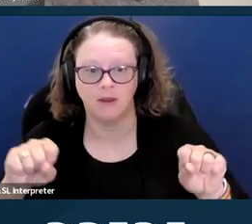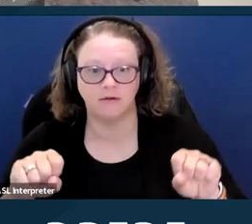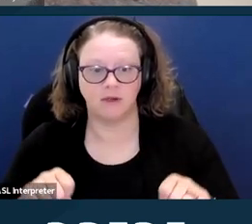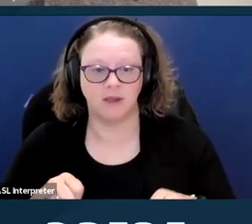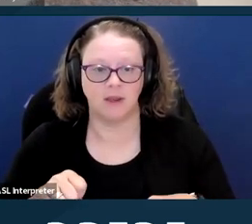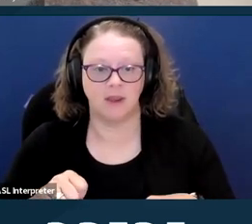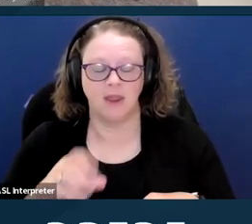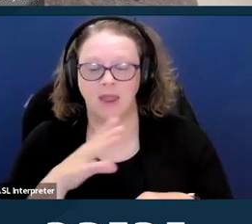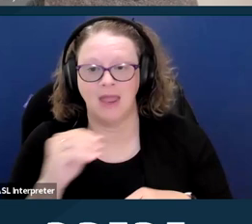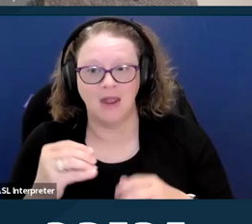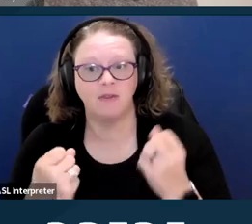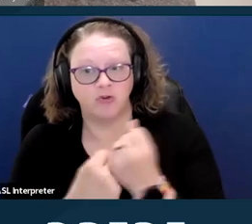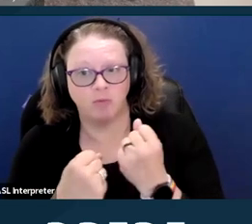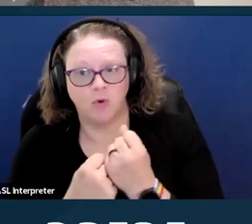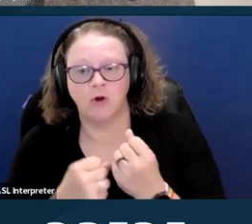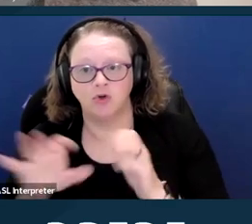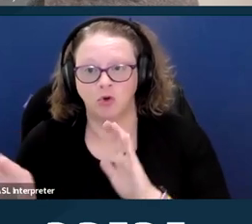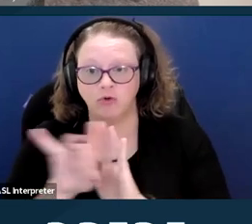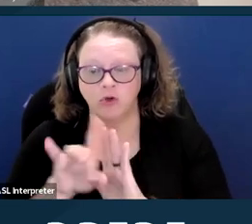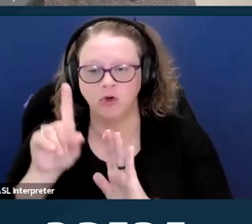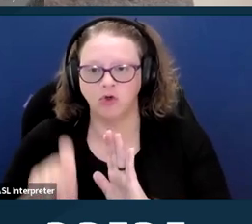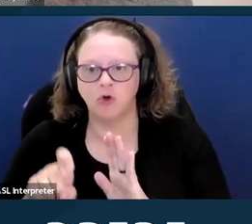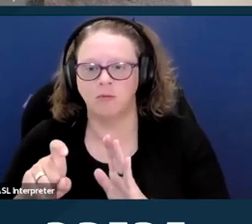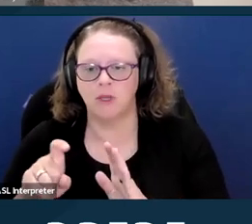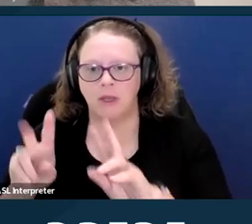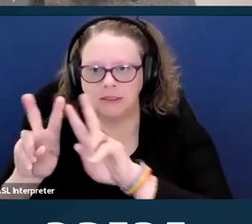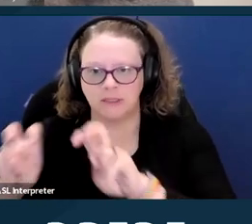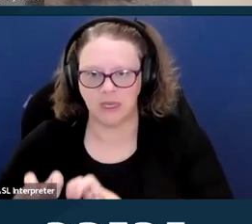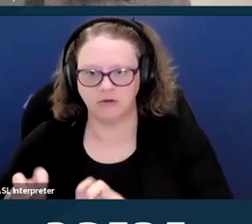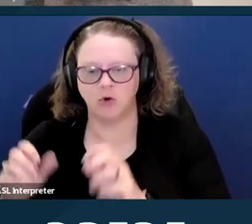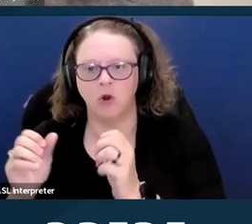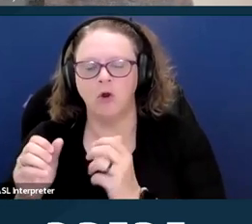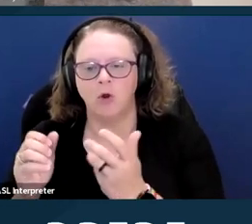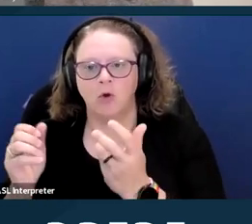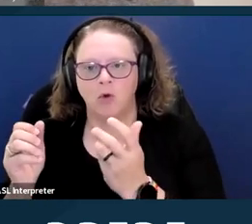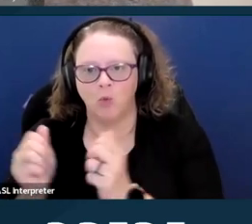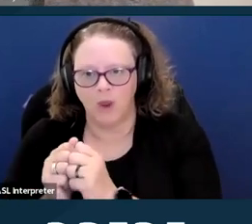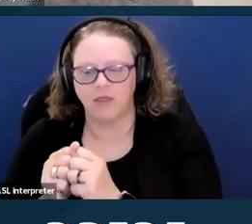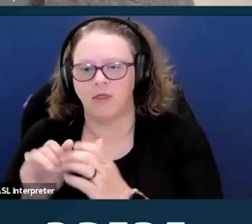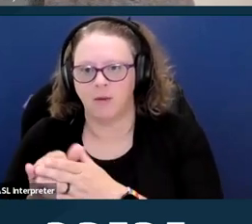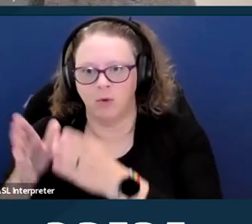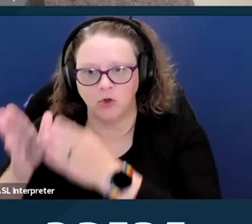Next slide, thank you. And who can benefit from supported decision-making?